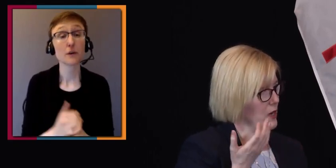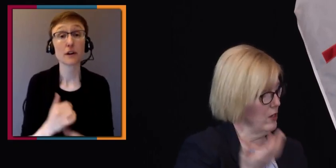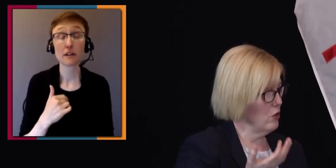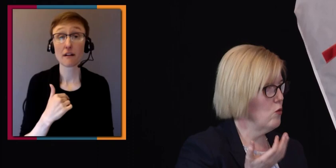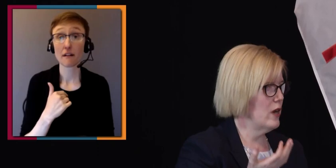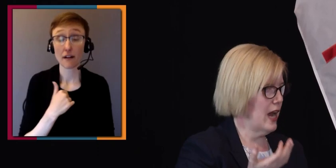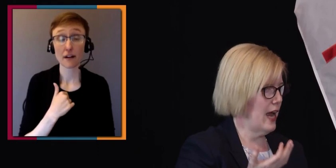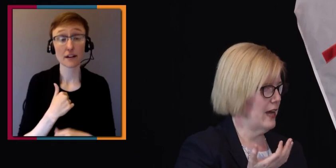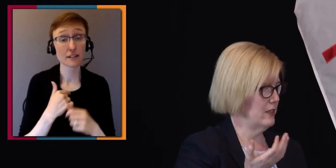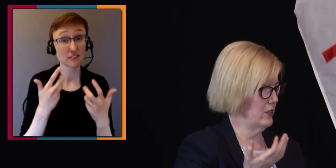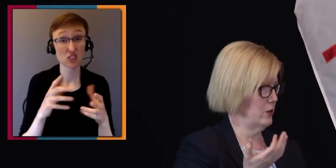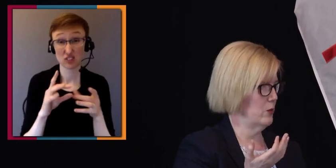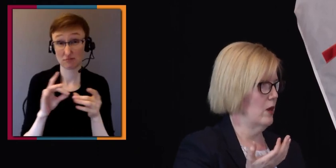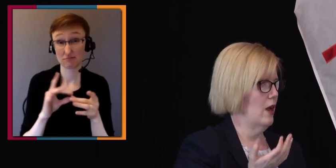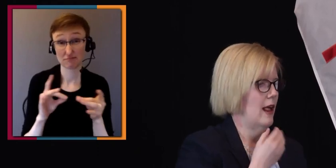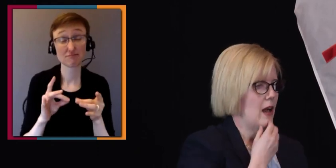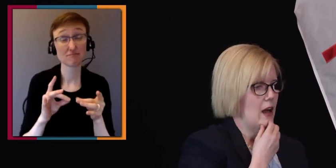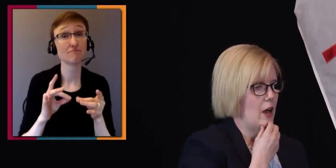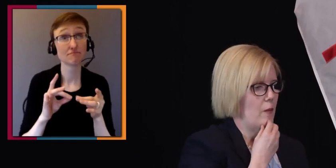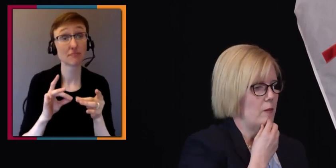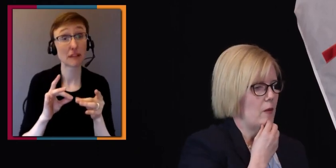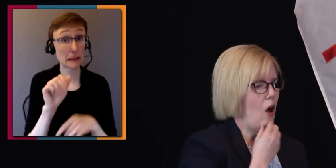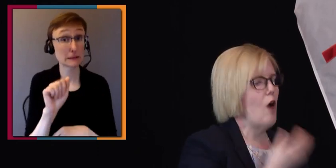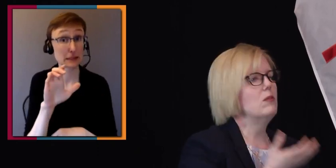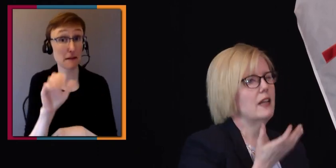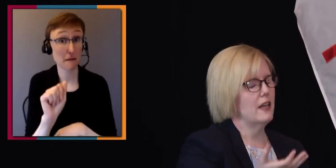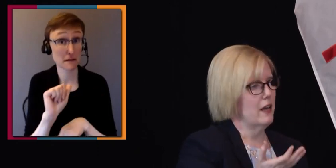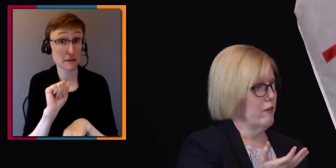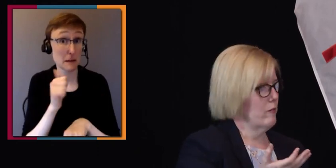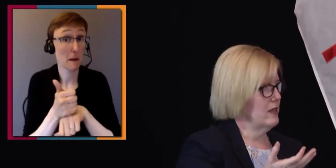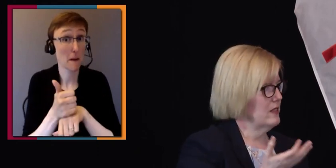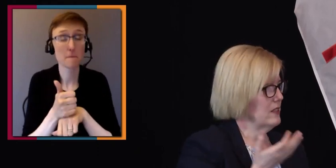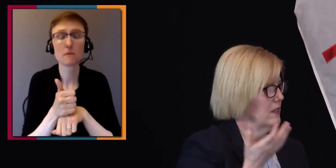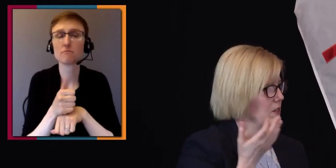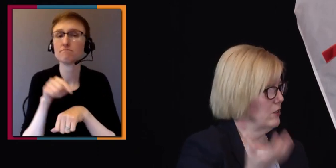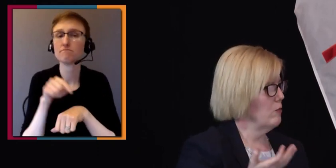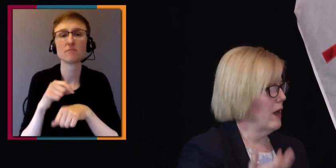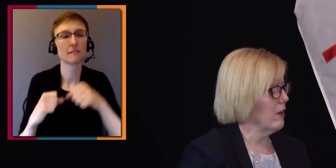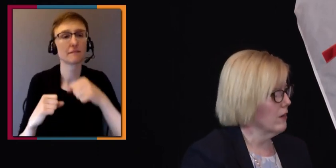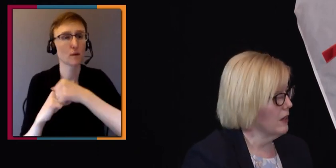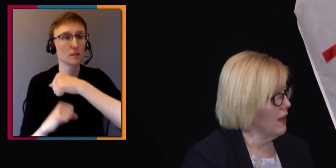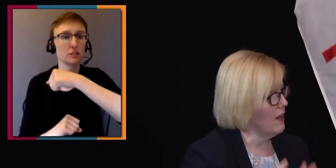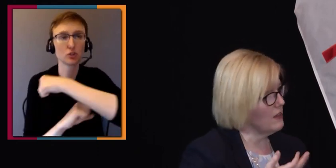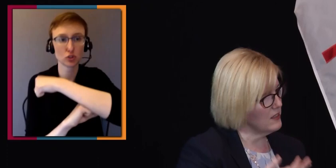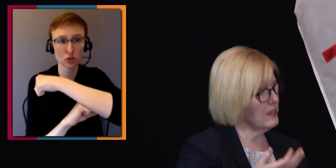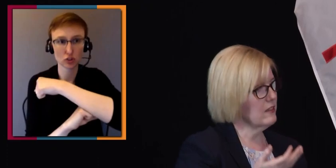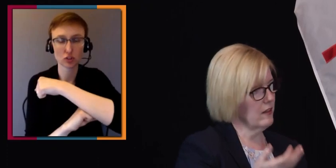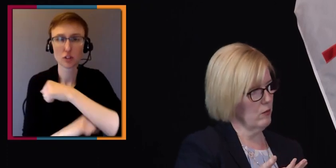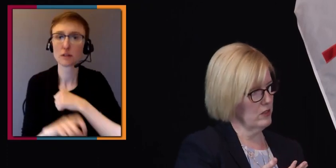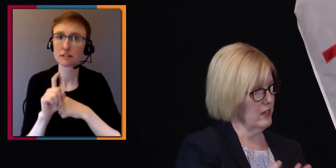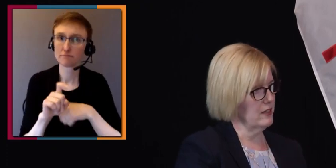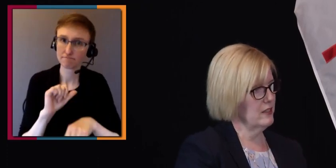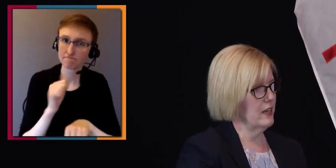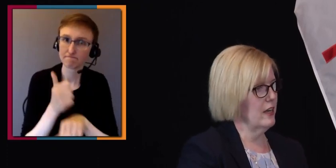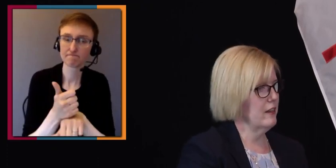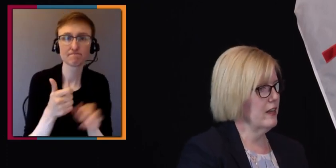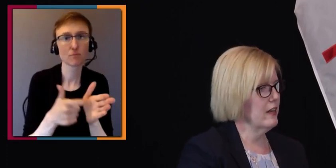and we knew we had to obligate governments to do better. And that's the signal that was sent. And I think,